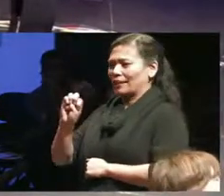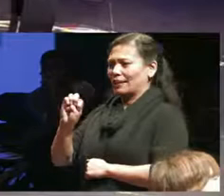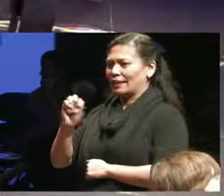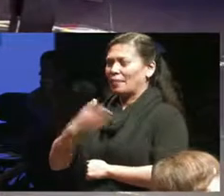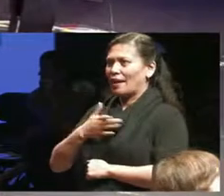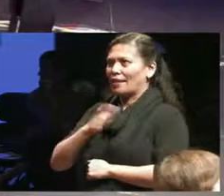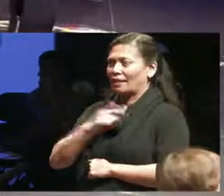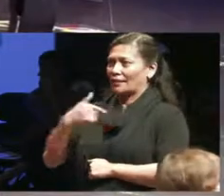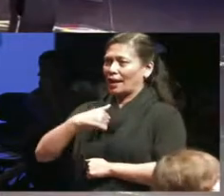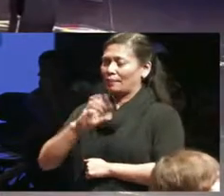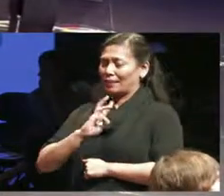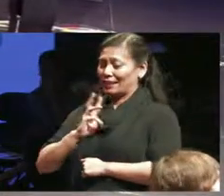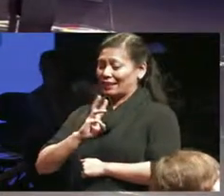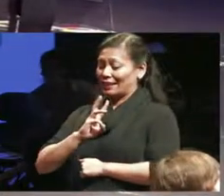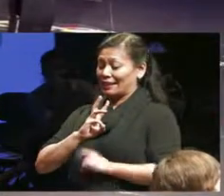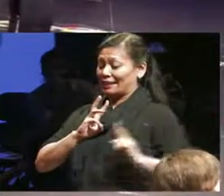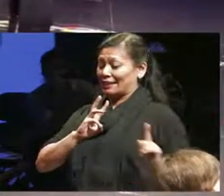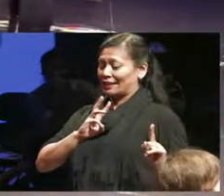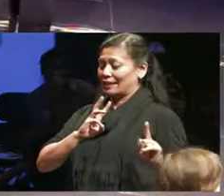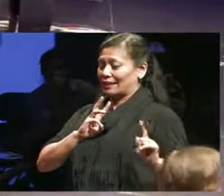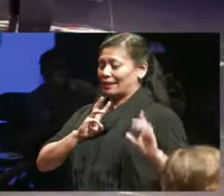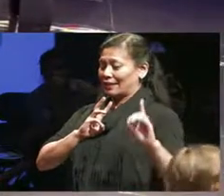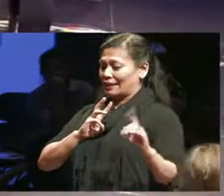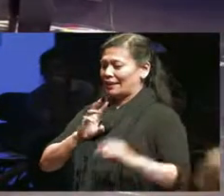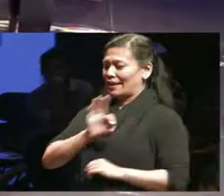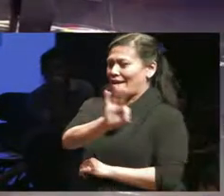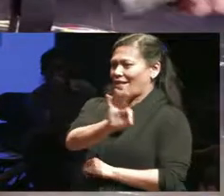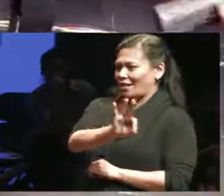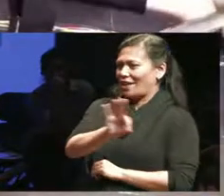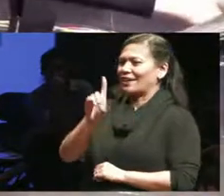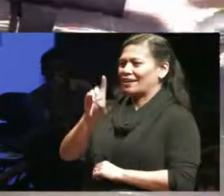o'clock that being is at nine o'clock